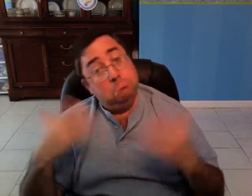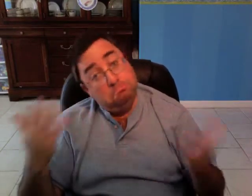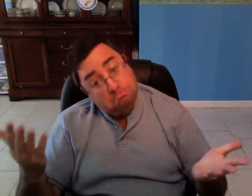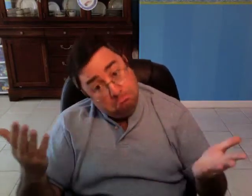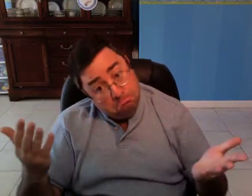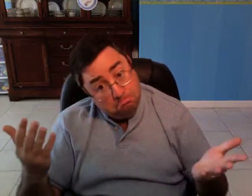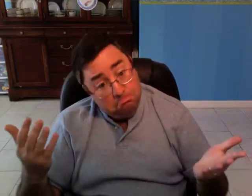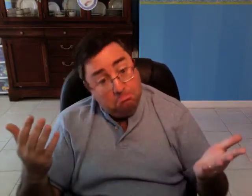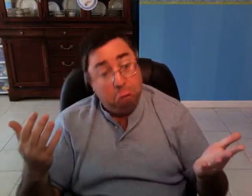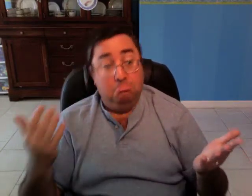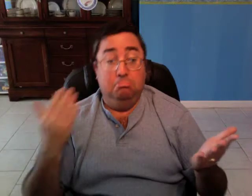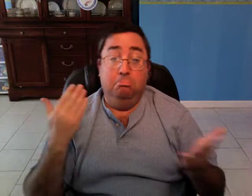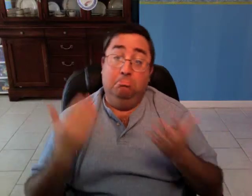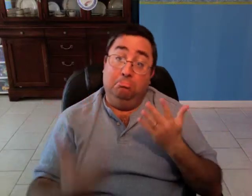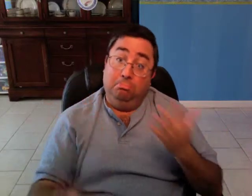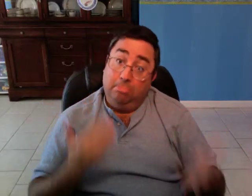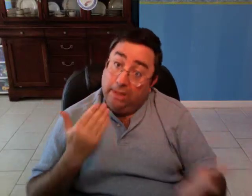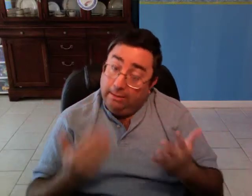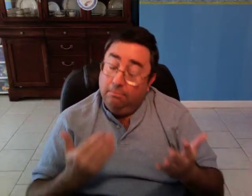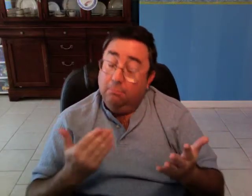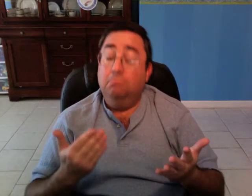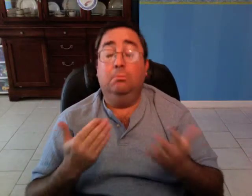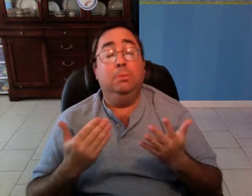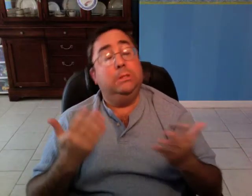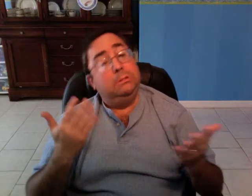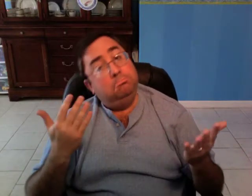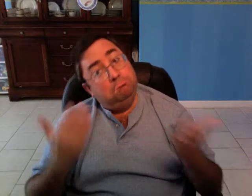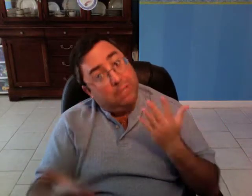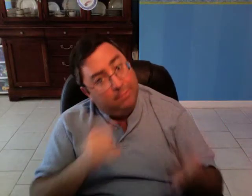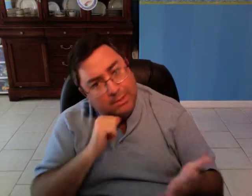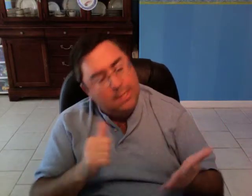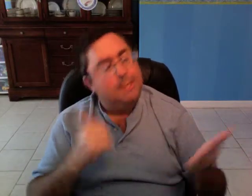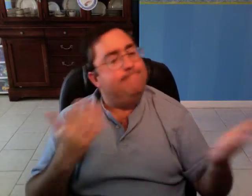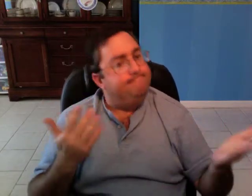Maybe, maybe not.